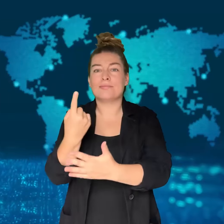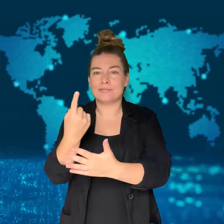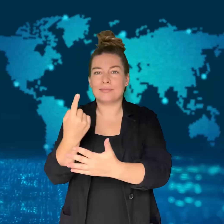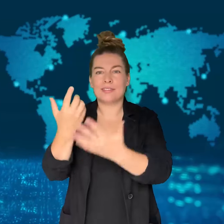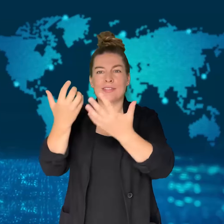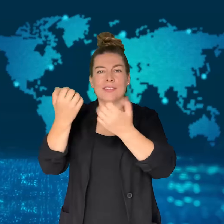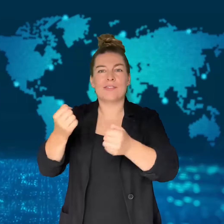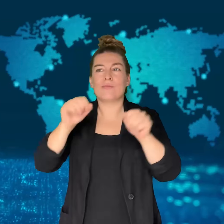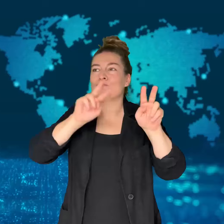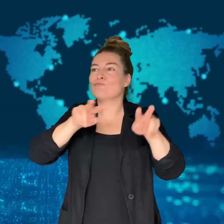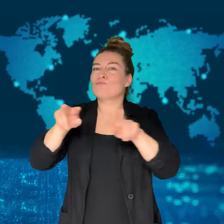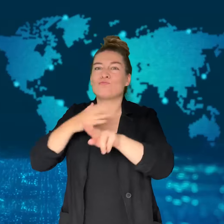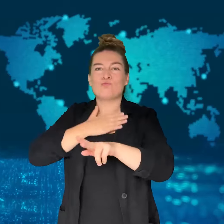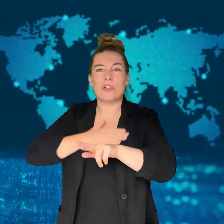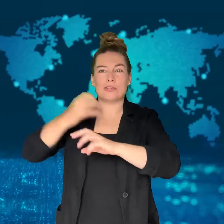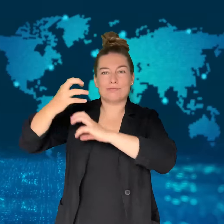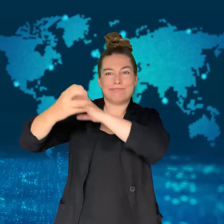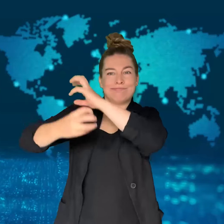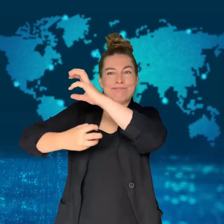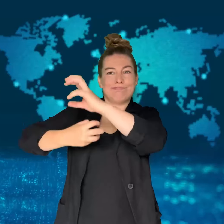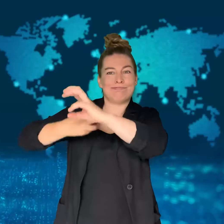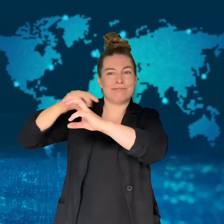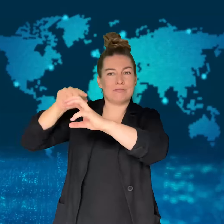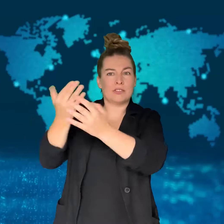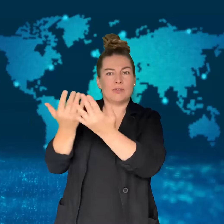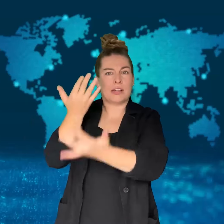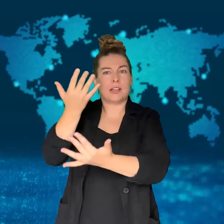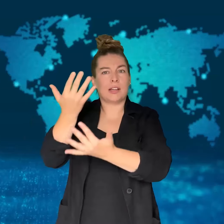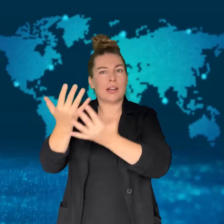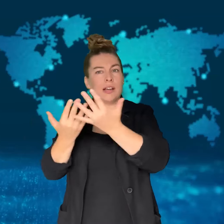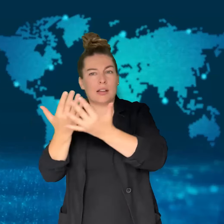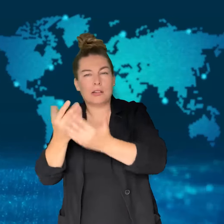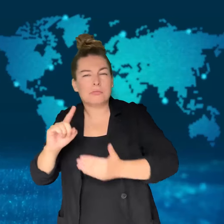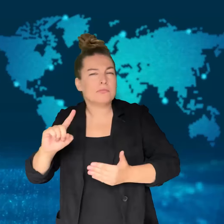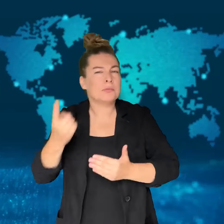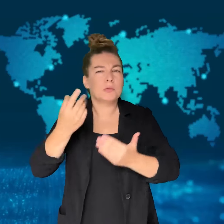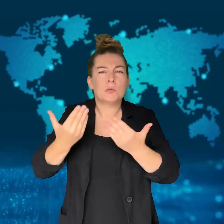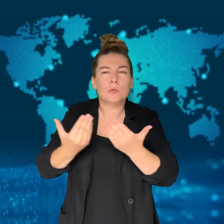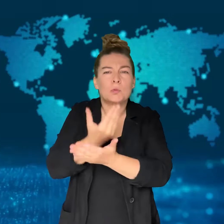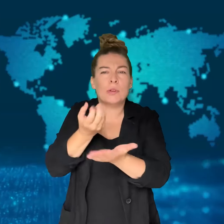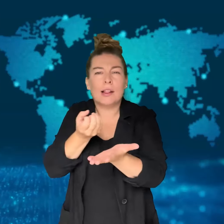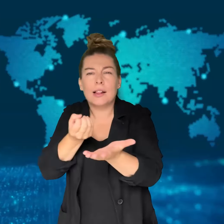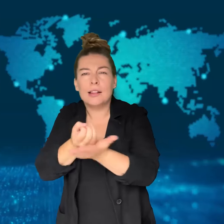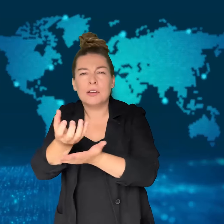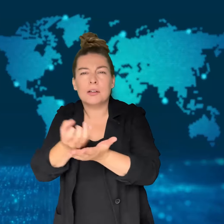Initial reports say that more than 20 people were injured